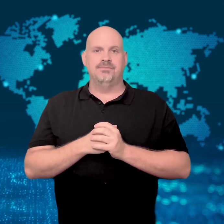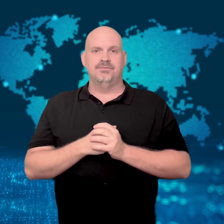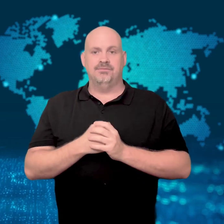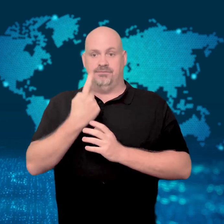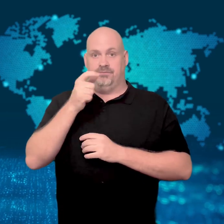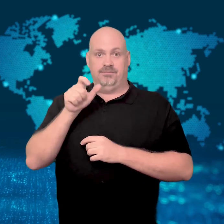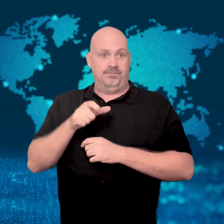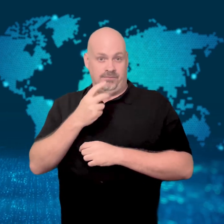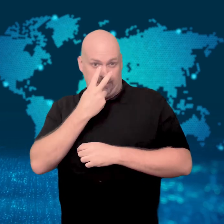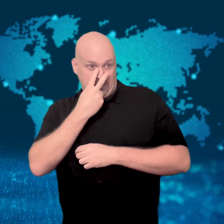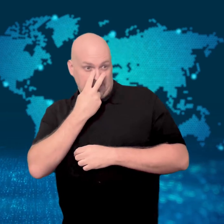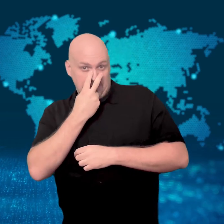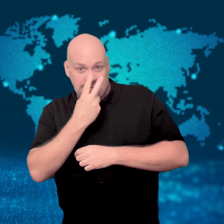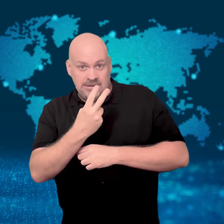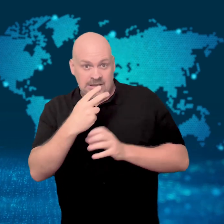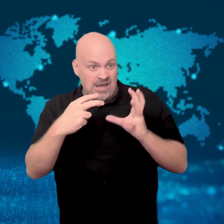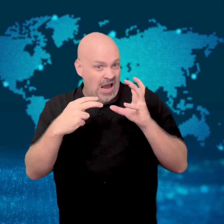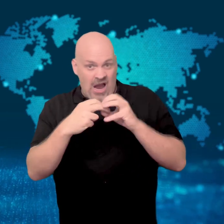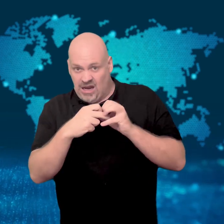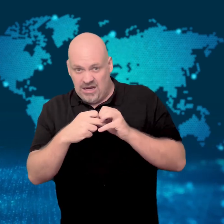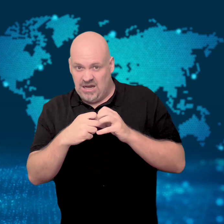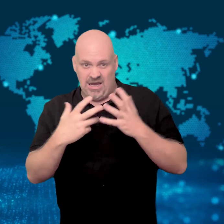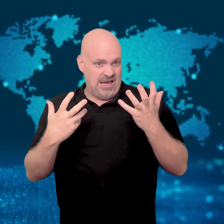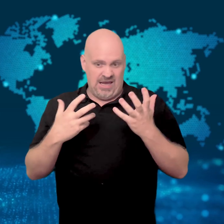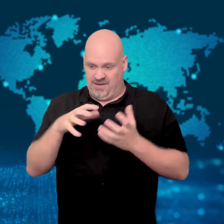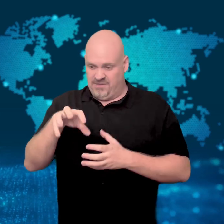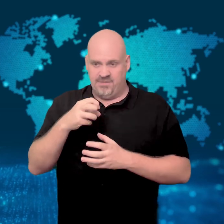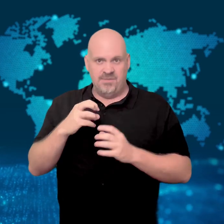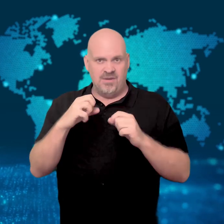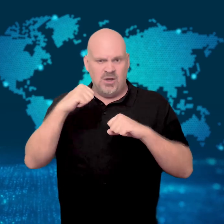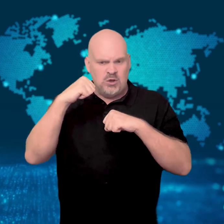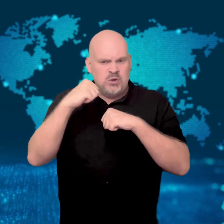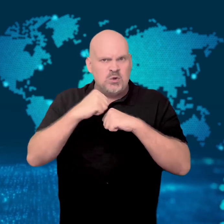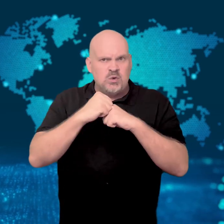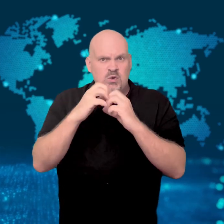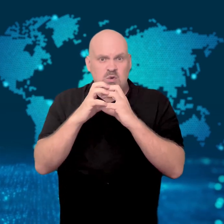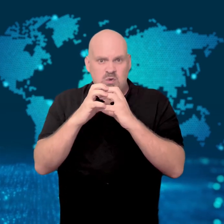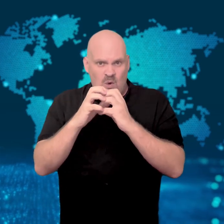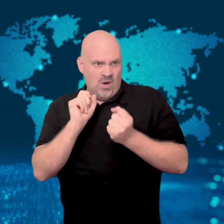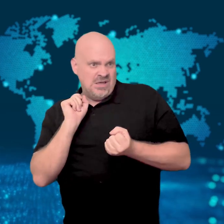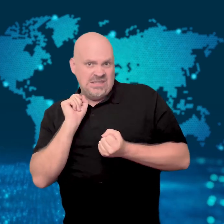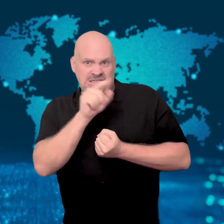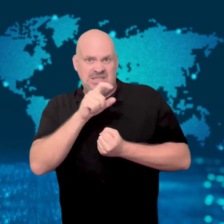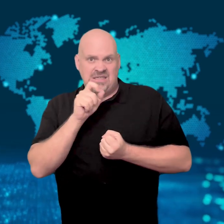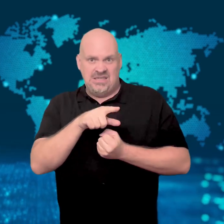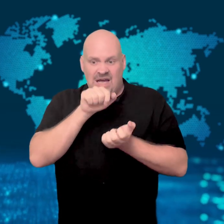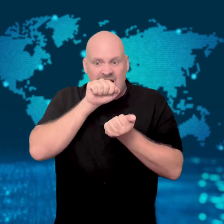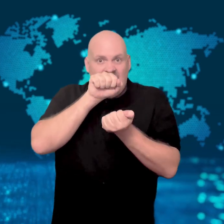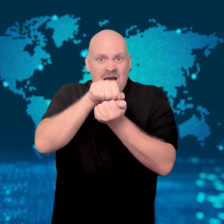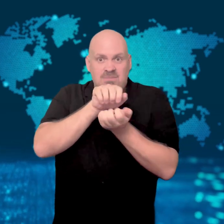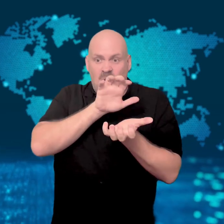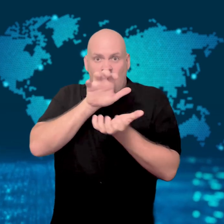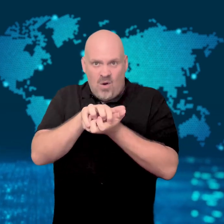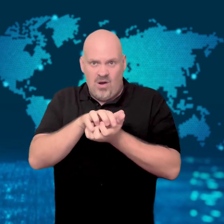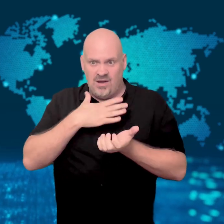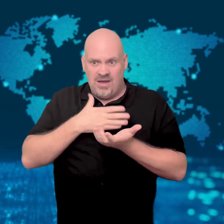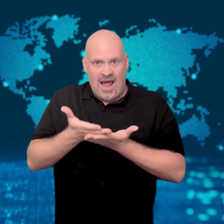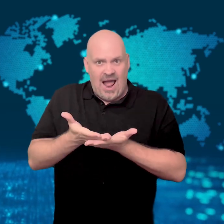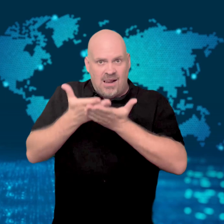A witness threw stones at the hippo to help the boy.